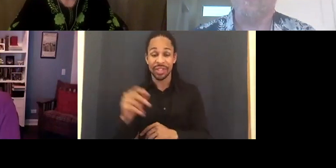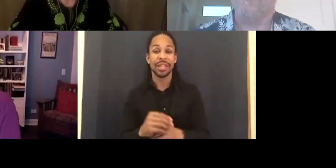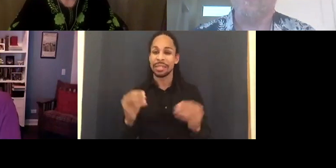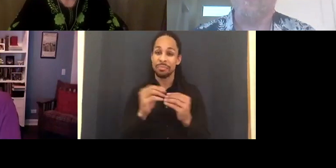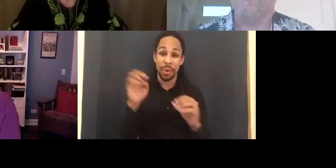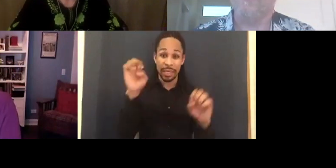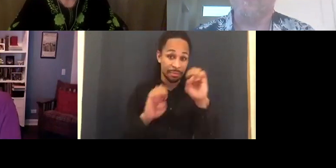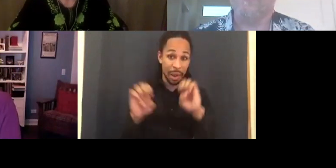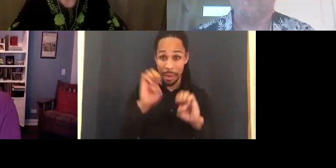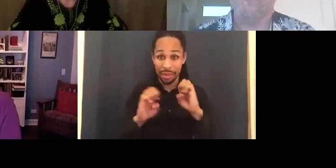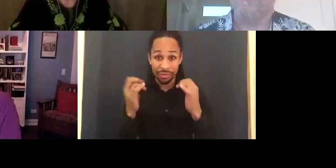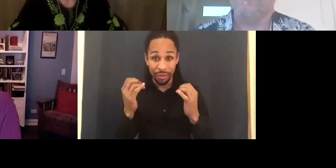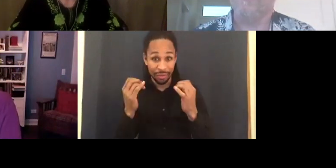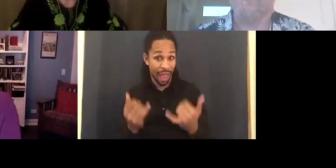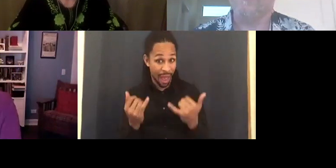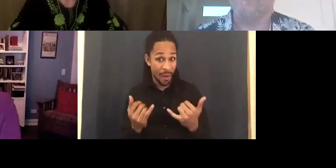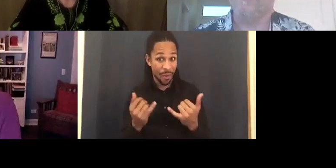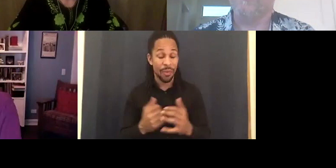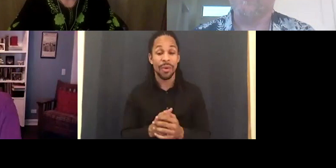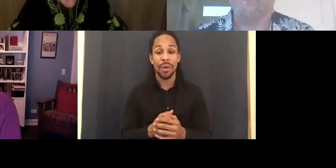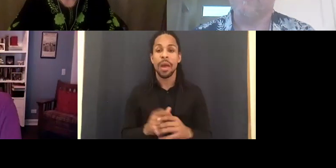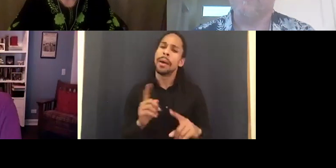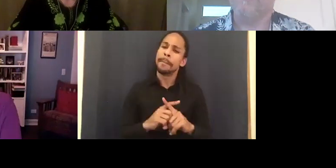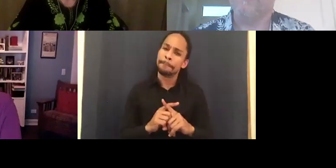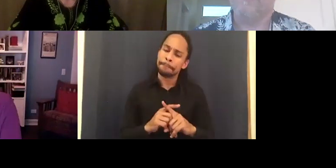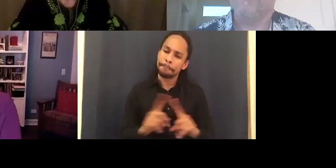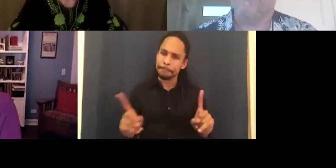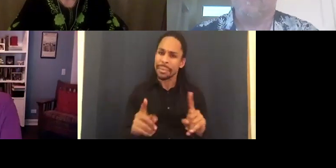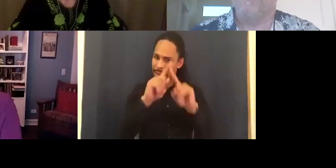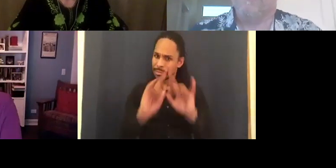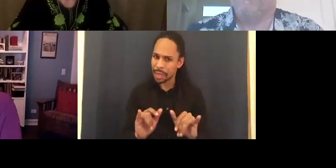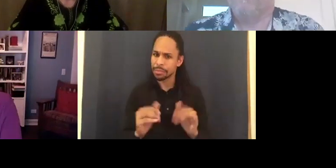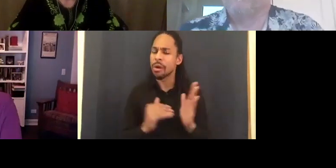said. But still there's often able bodied